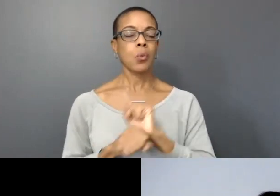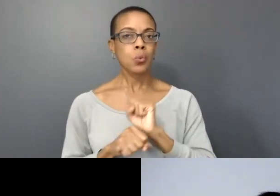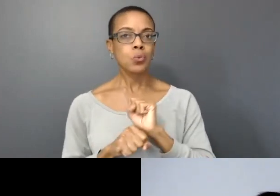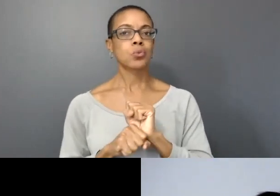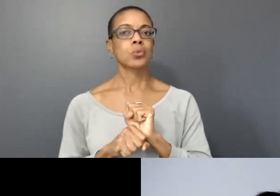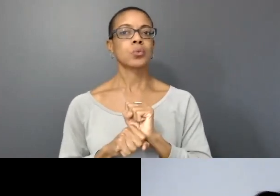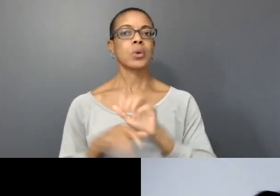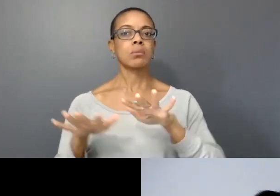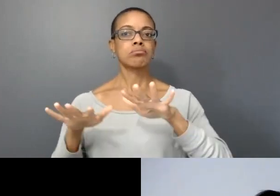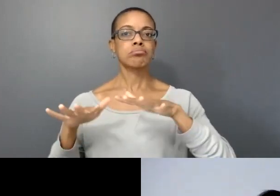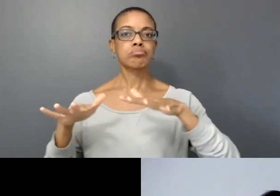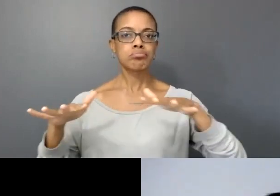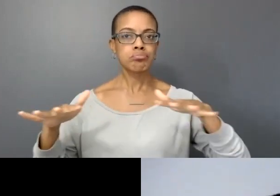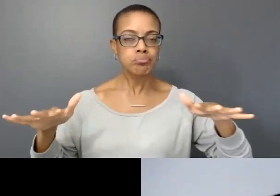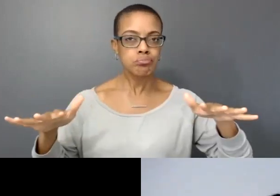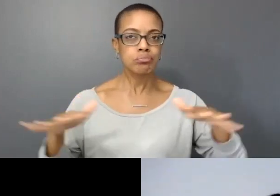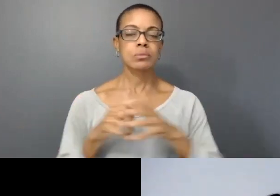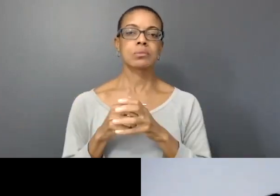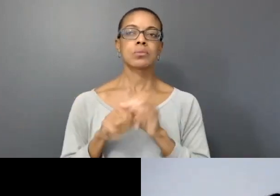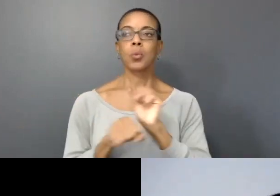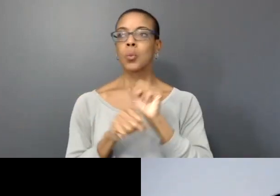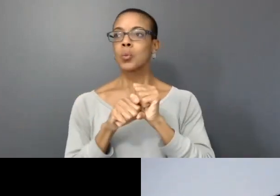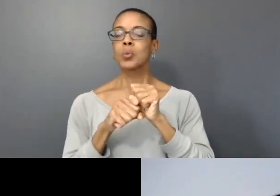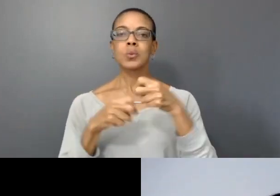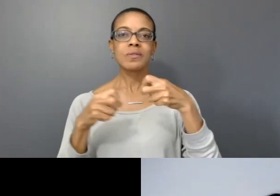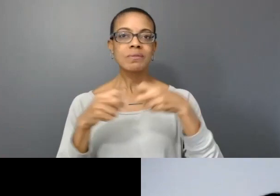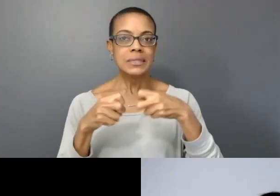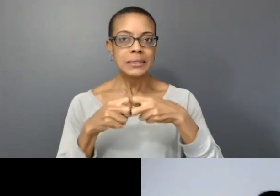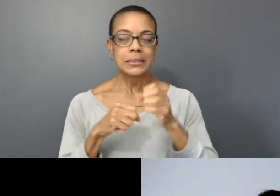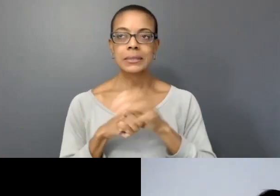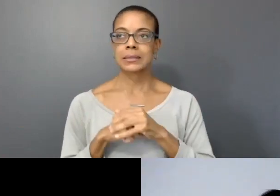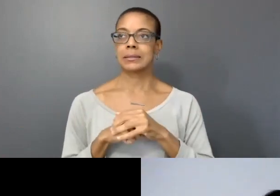physics, working with the cortisols in the body, the hormones in the body, the cells